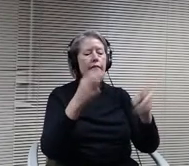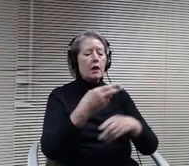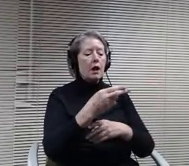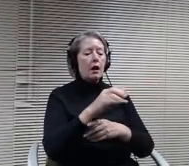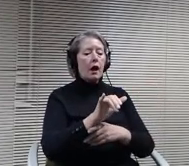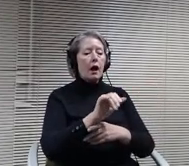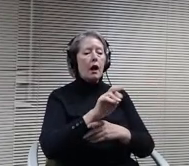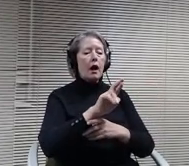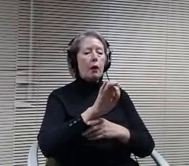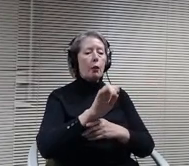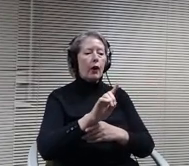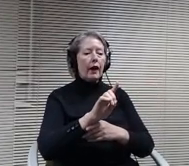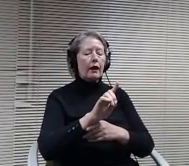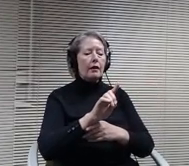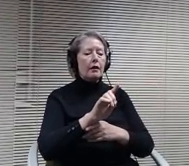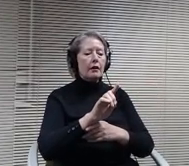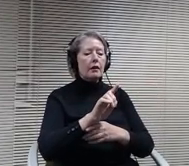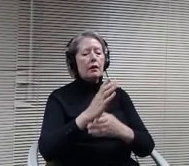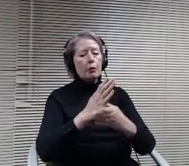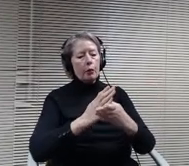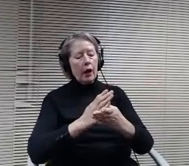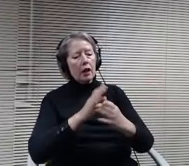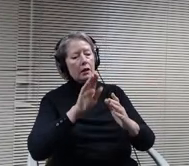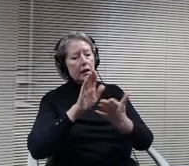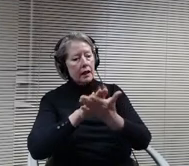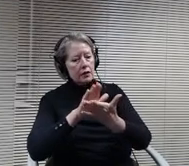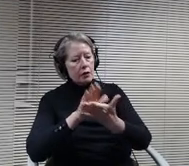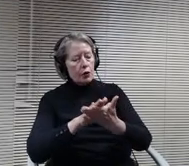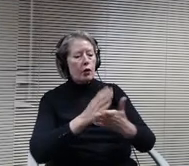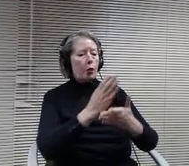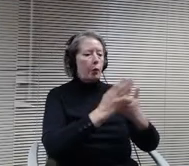26th and 27th as a Tuesday and Wednesday. As I've already